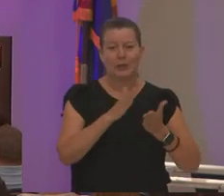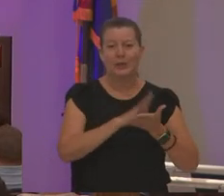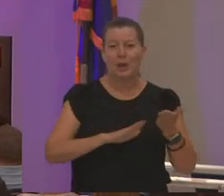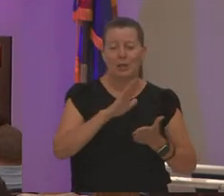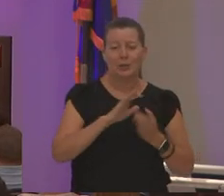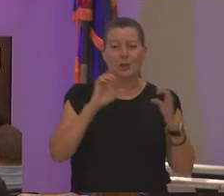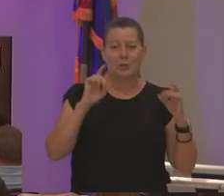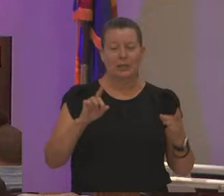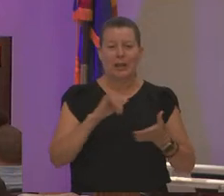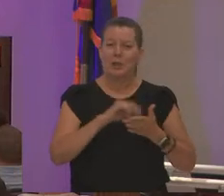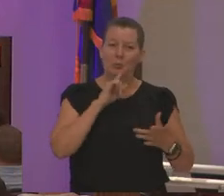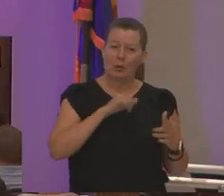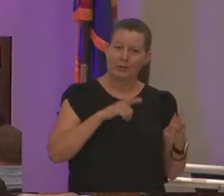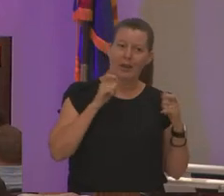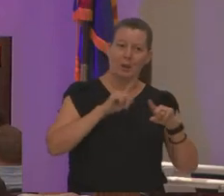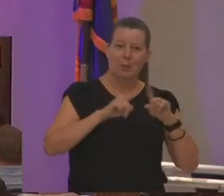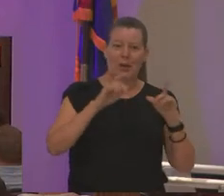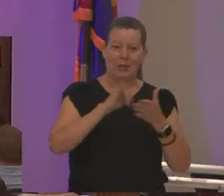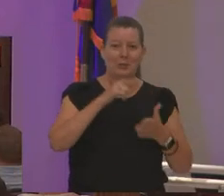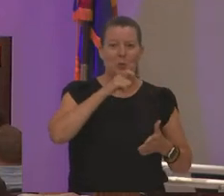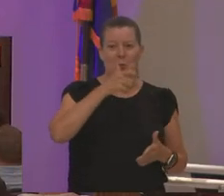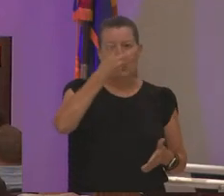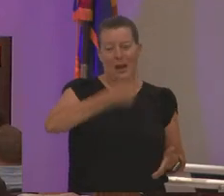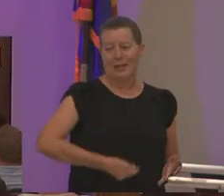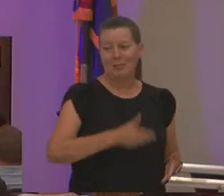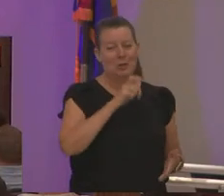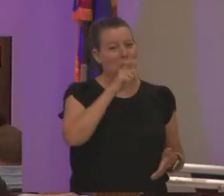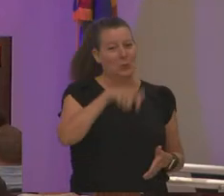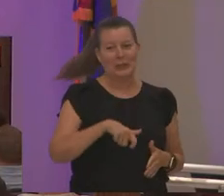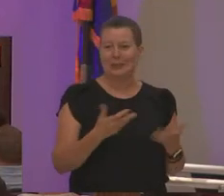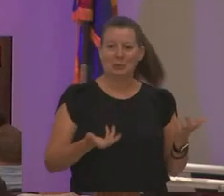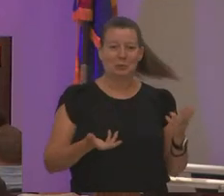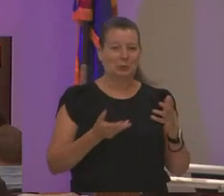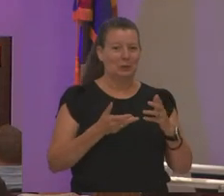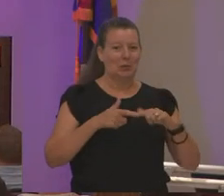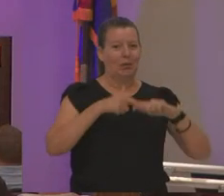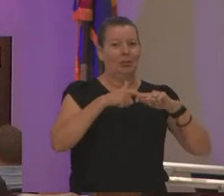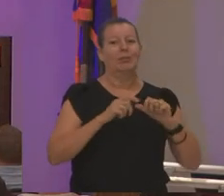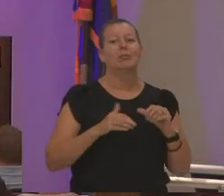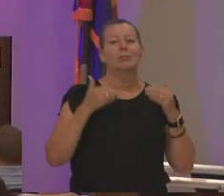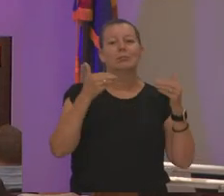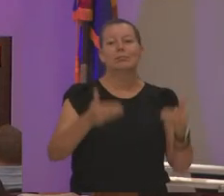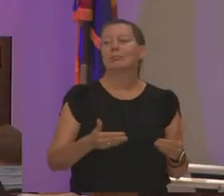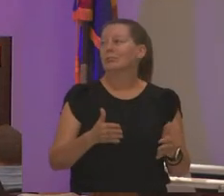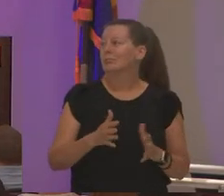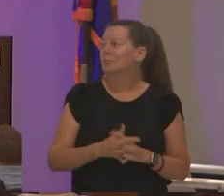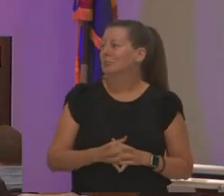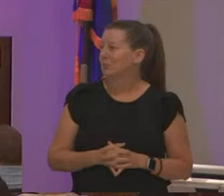really fast but that's who i am no need to keep we going to keep going that's my trajectory all right